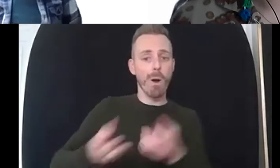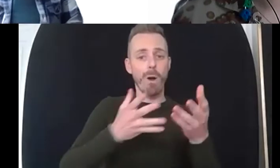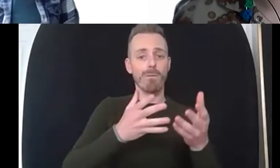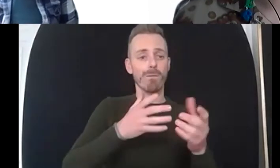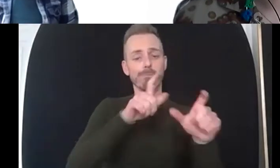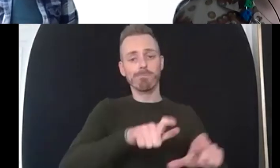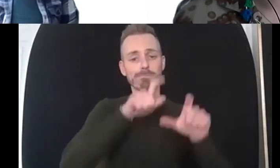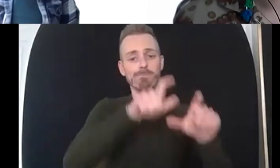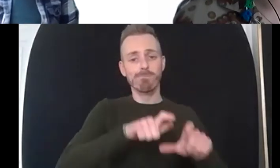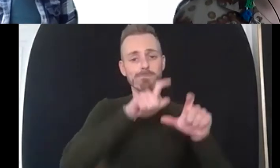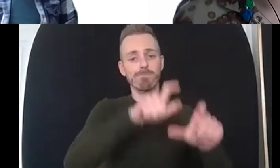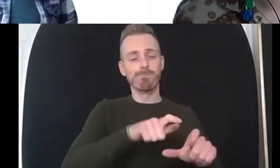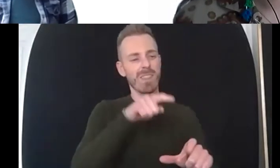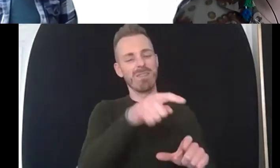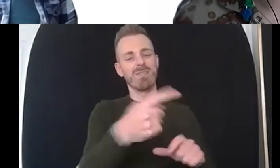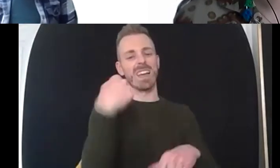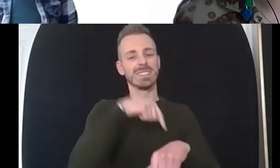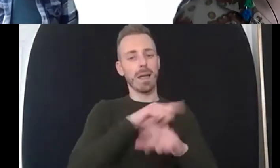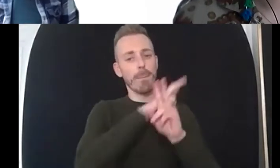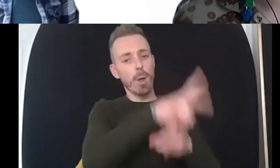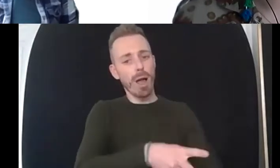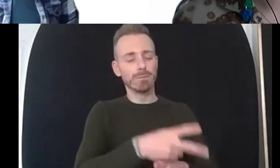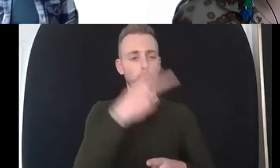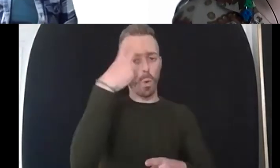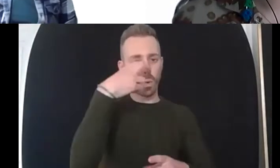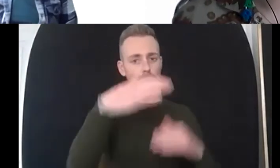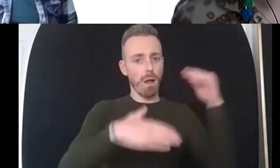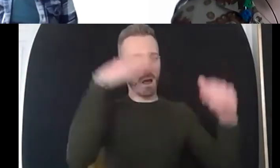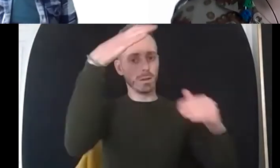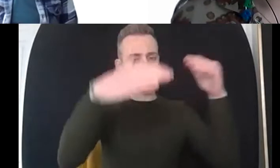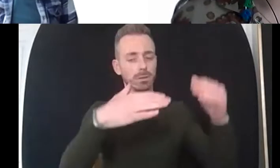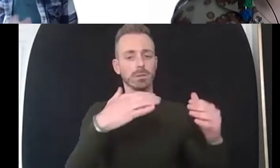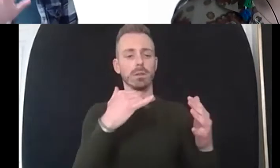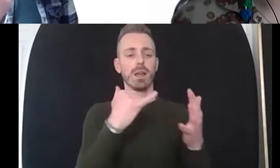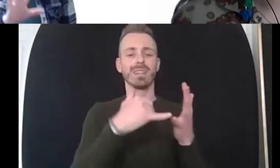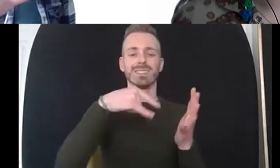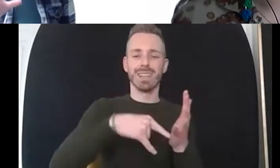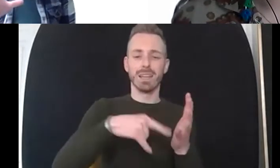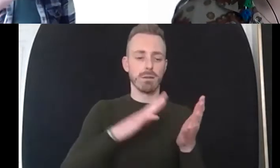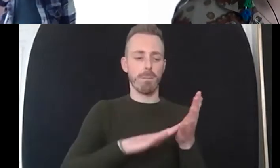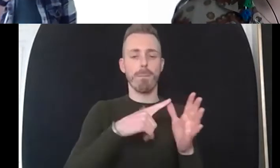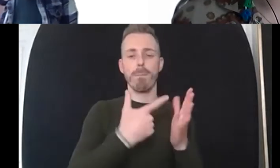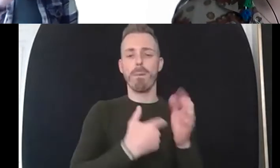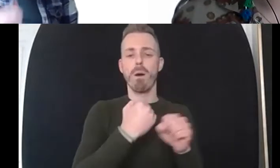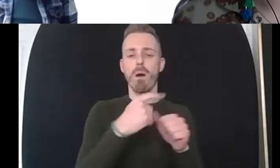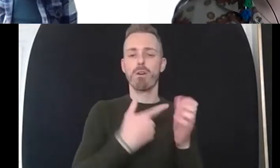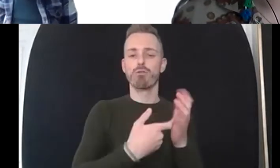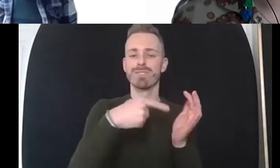older adults then in st margaret's hospital which is part of the bigger bigger hospital